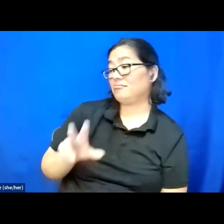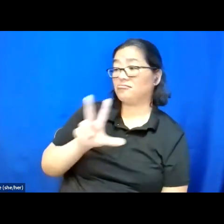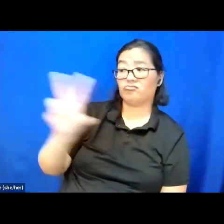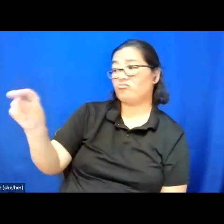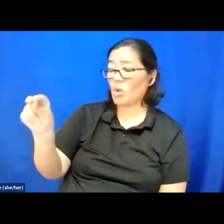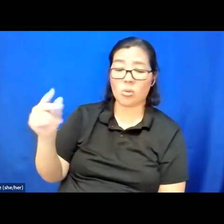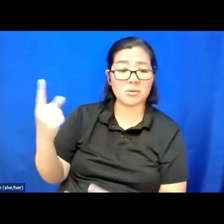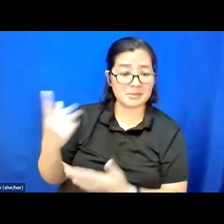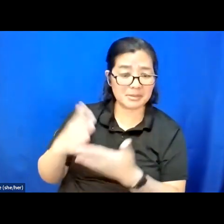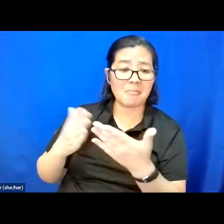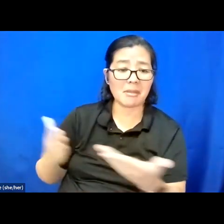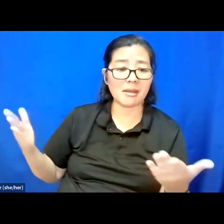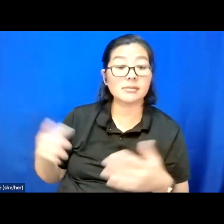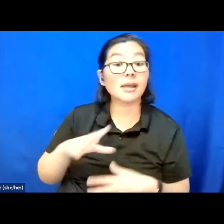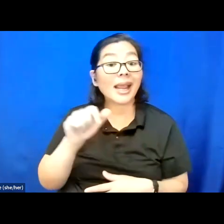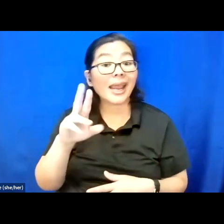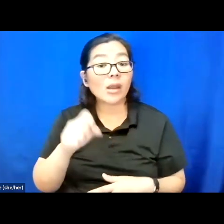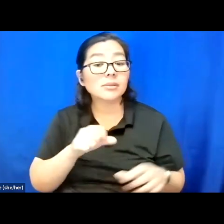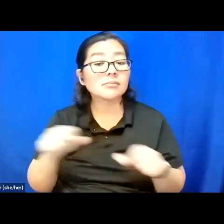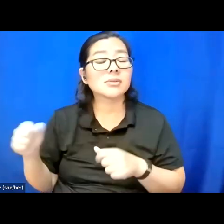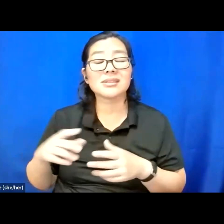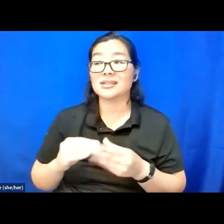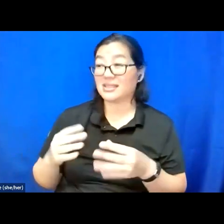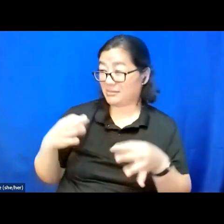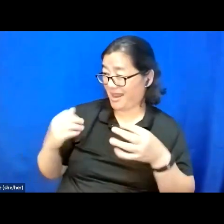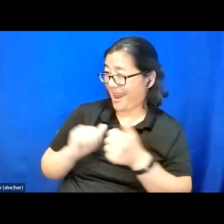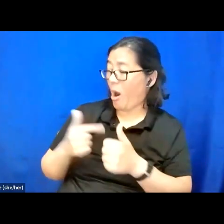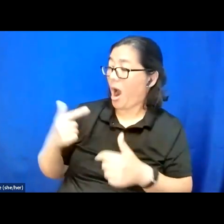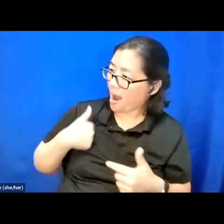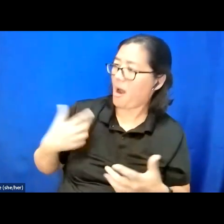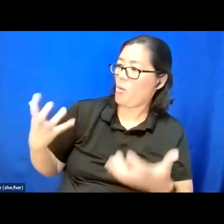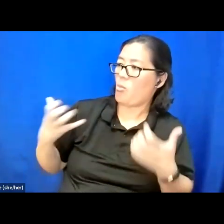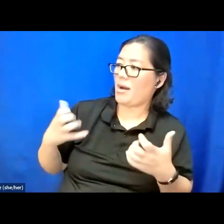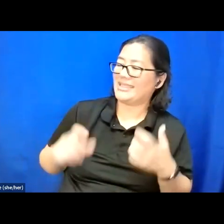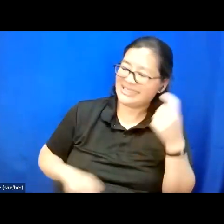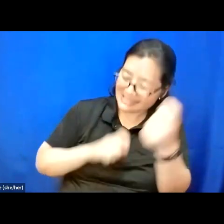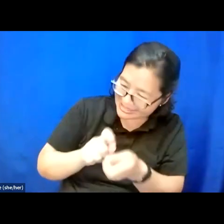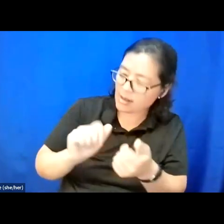Care is the ability to say how I want things just the way that I want them.